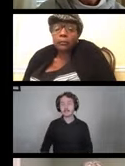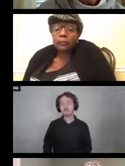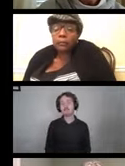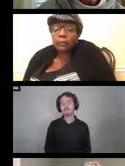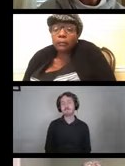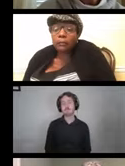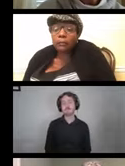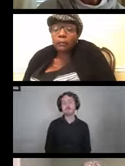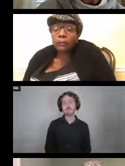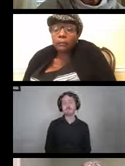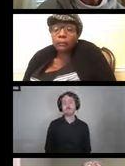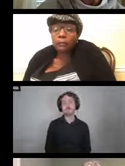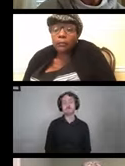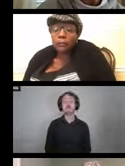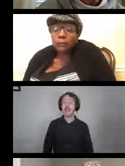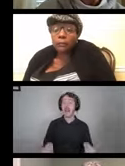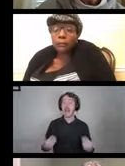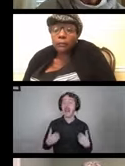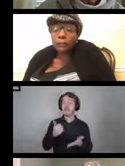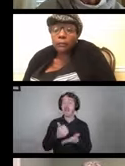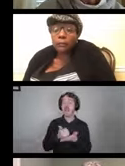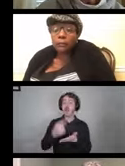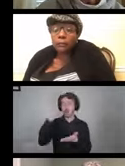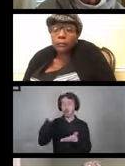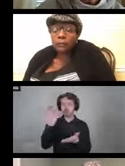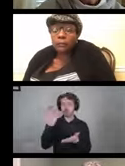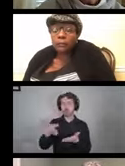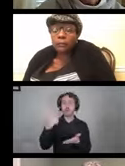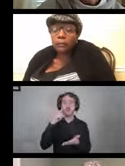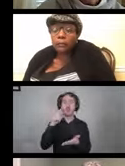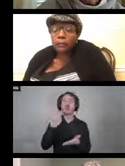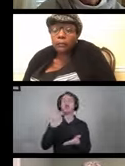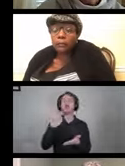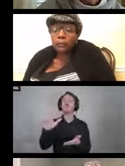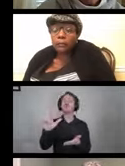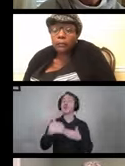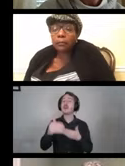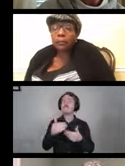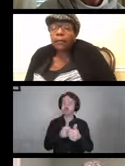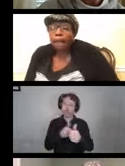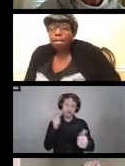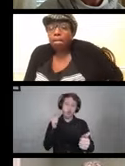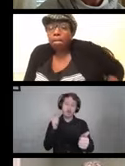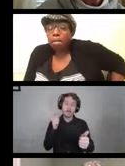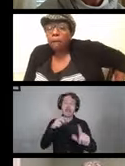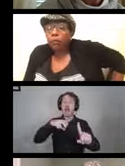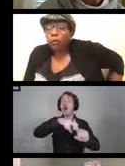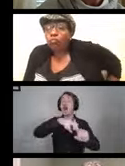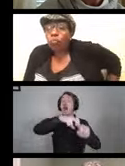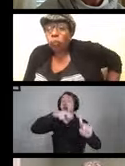We have helpful tips when it comes to tools and procedures to avoid. Unplug electrical devices.